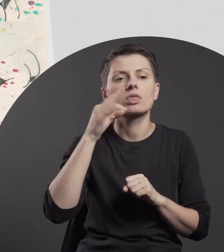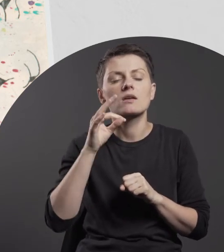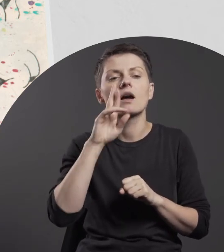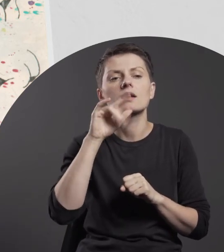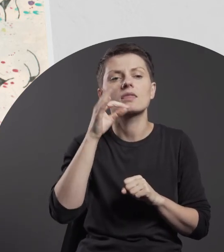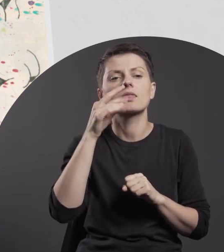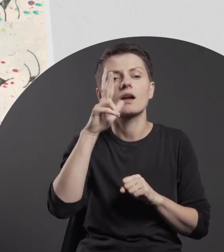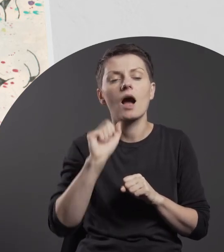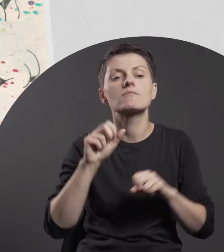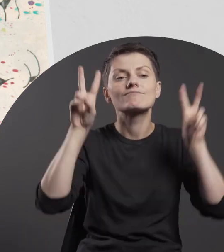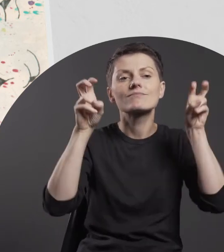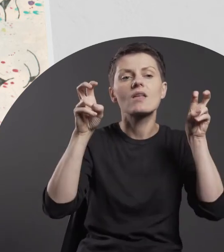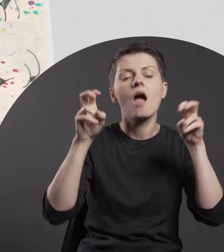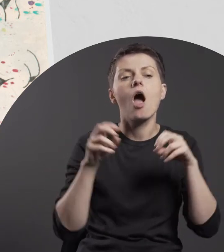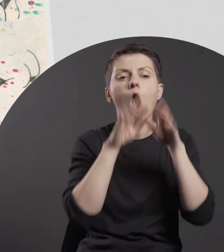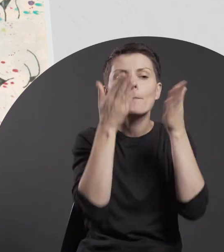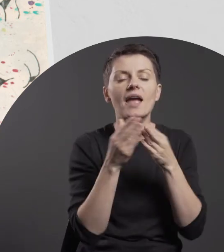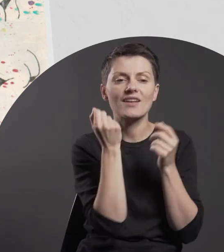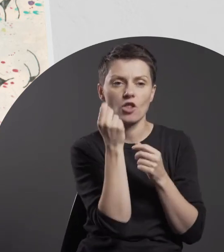The work is part of the collection of the Galeria Labirynt.